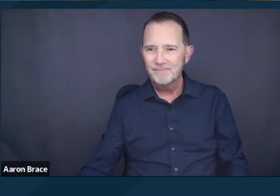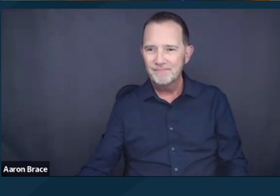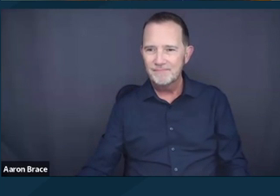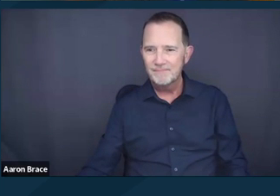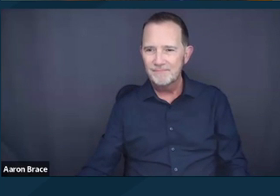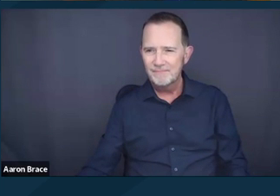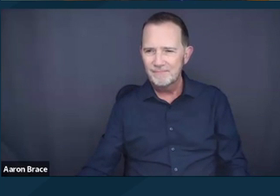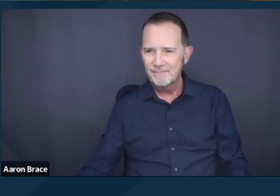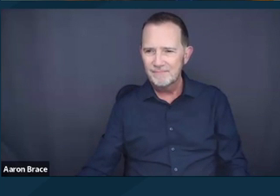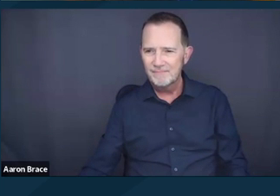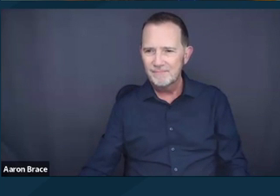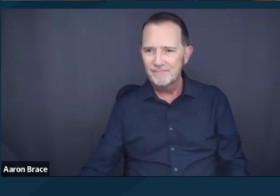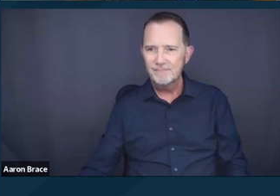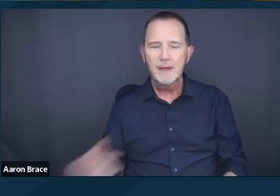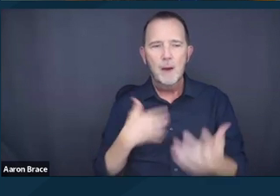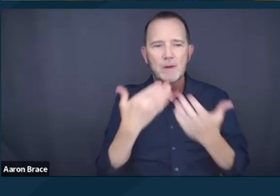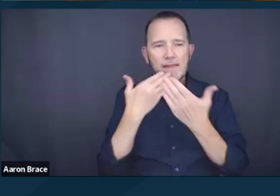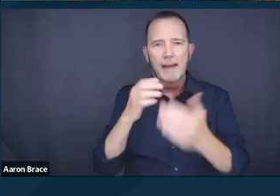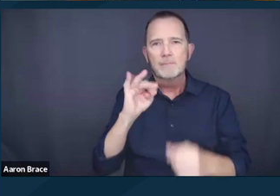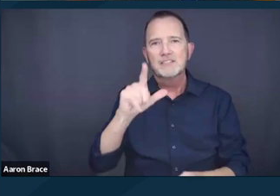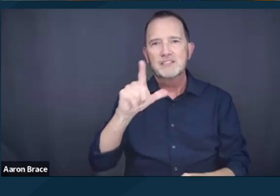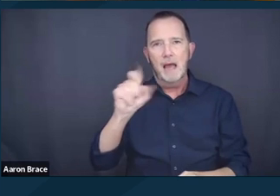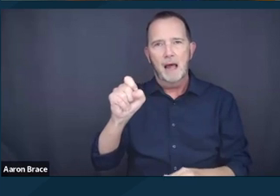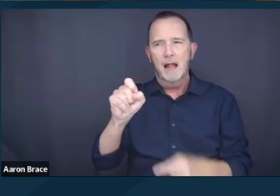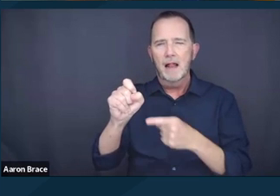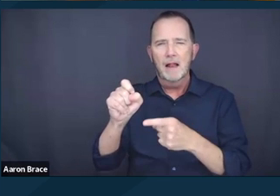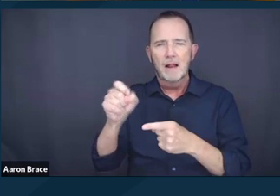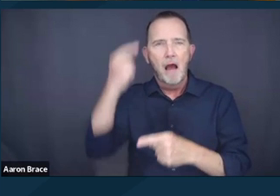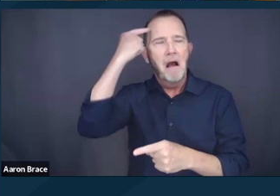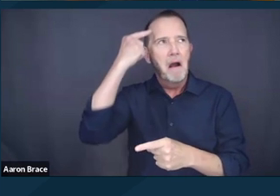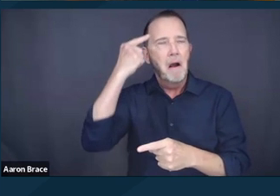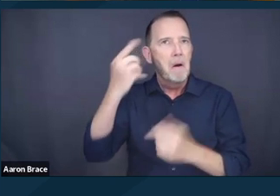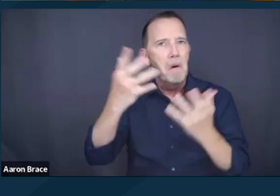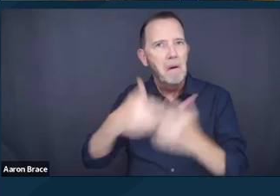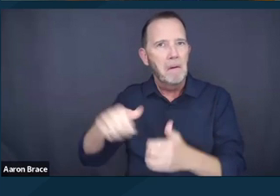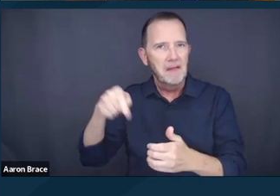for planting the seed for the vision to bring this webinar together. It always takes a village,